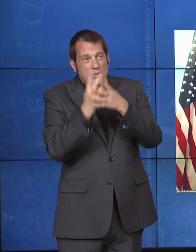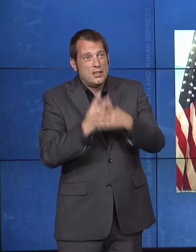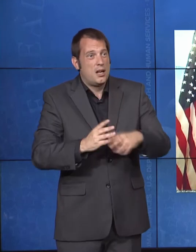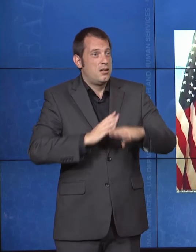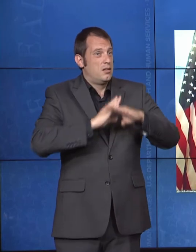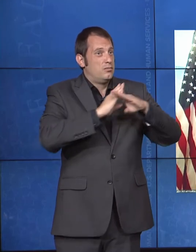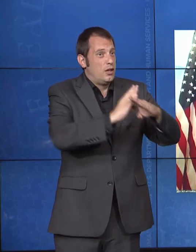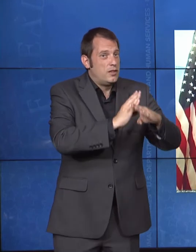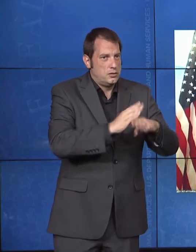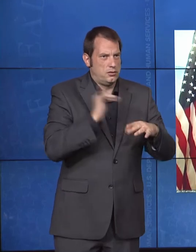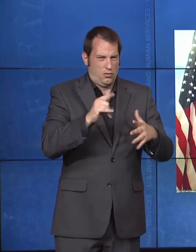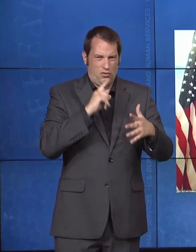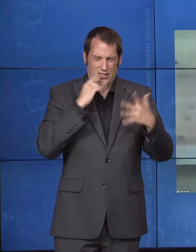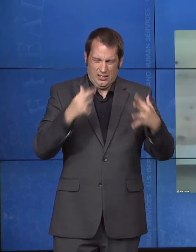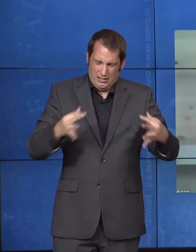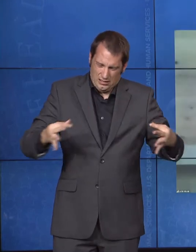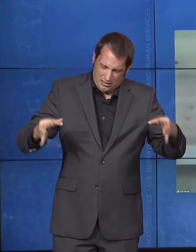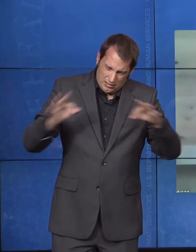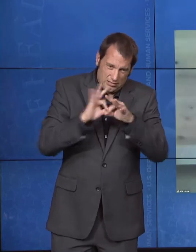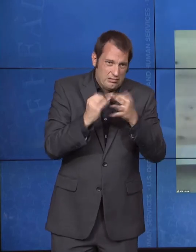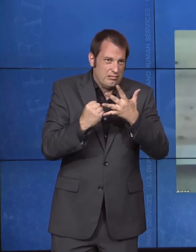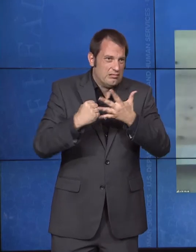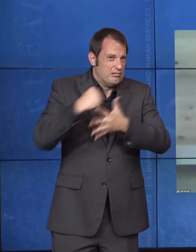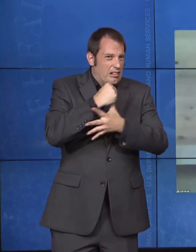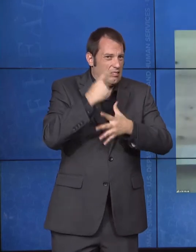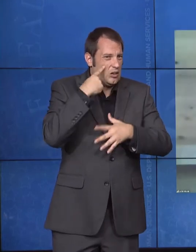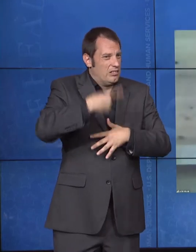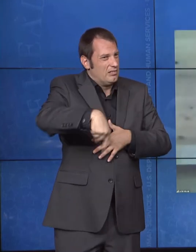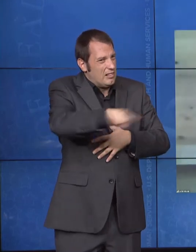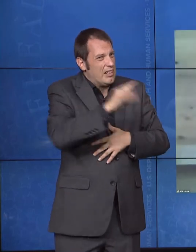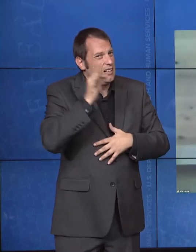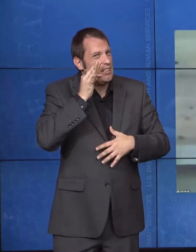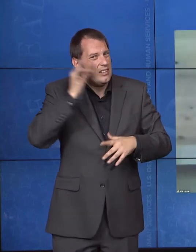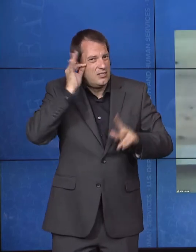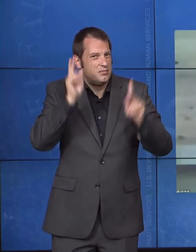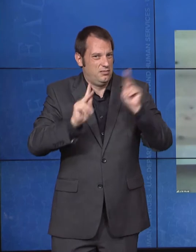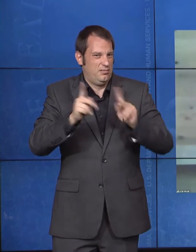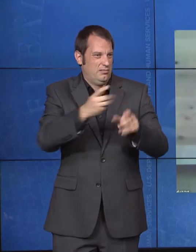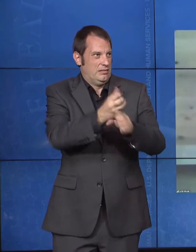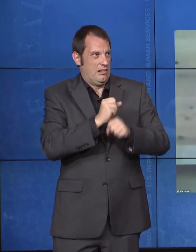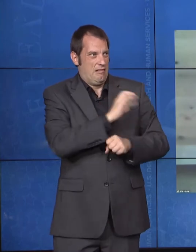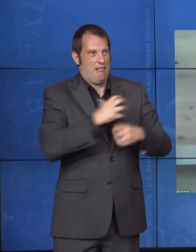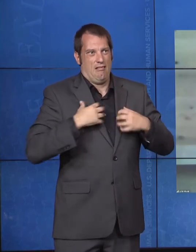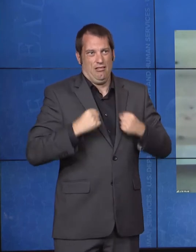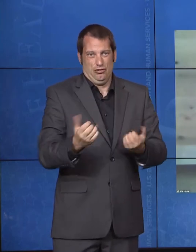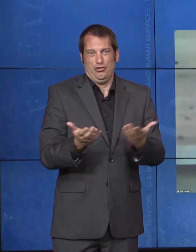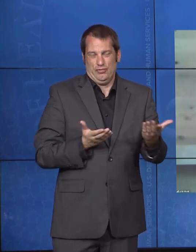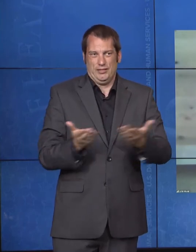Julie Hocker: Thank you, Admiral. And I think, you know, you hit on two points that